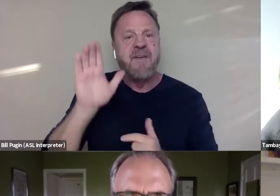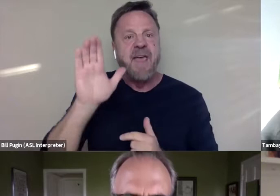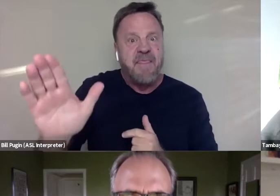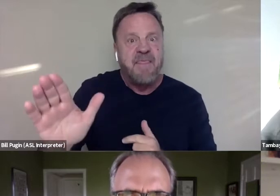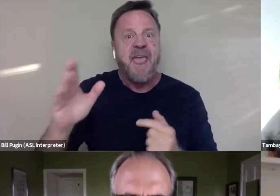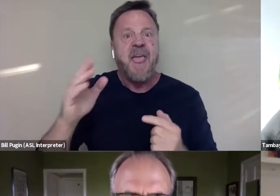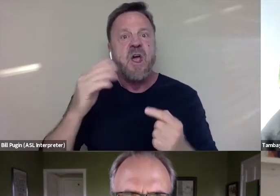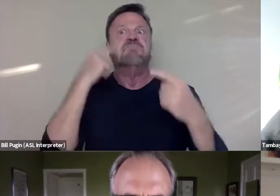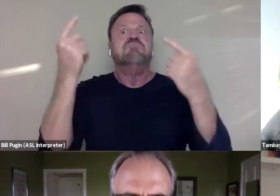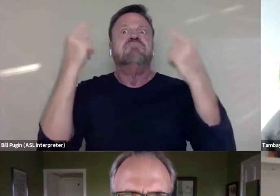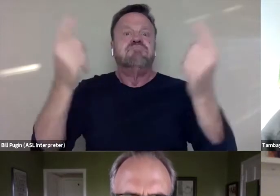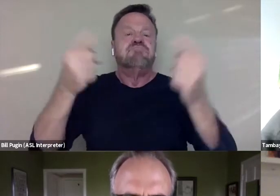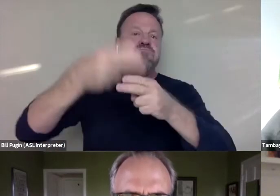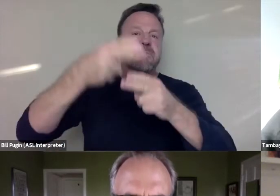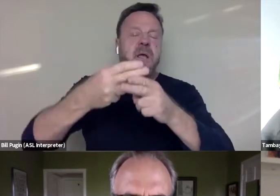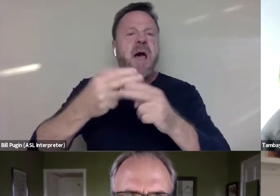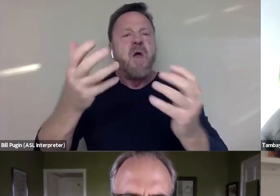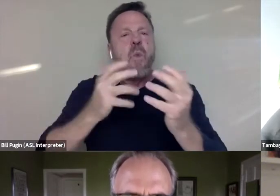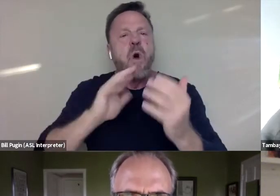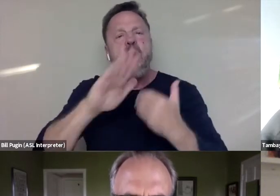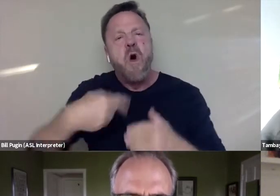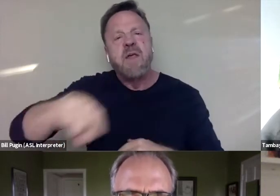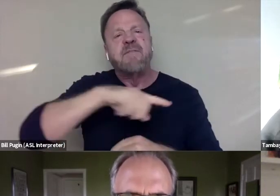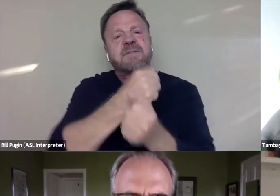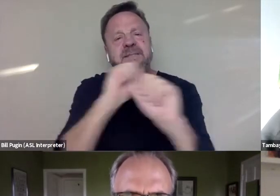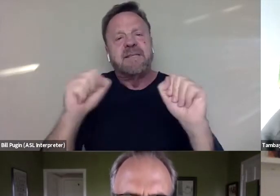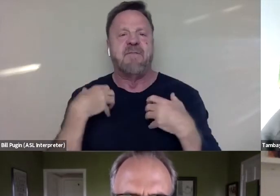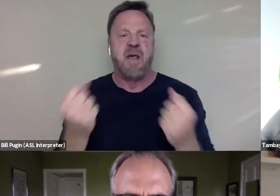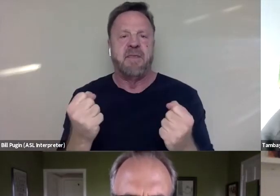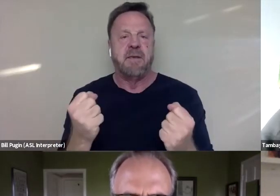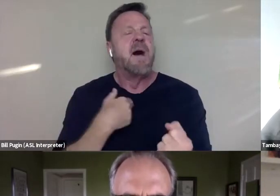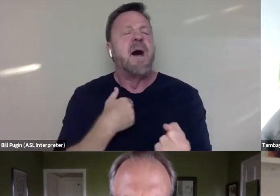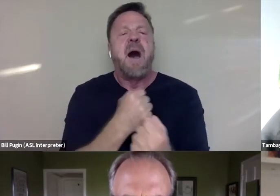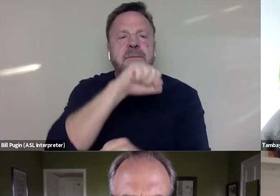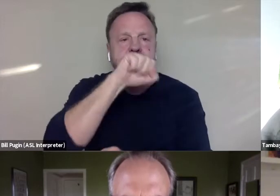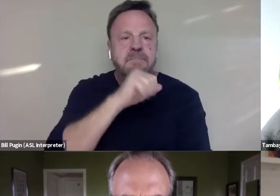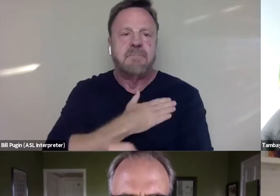I want us all to be safe and healthy. Like, I love my people so much